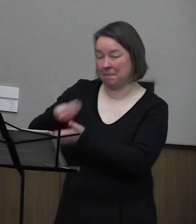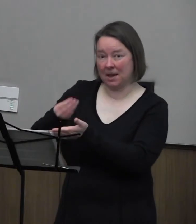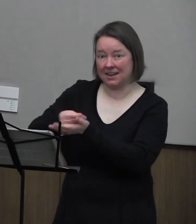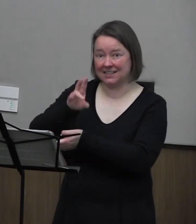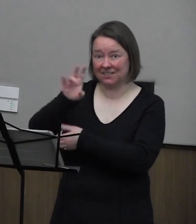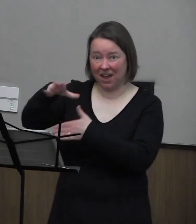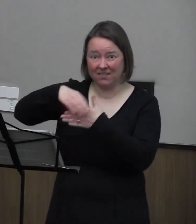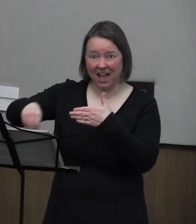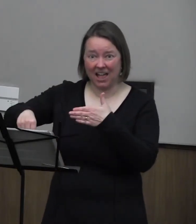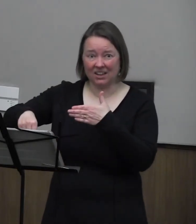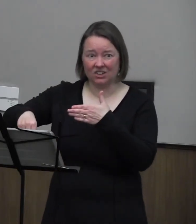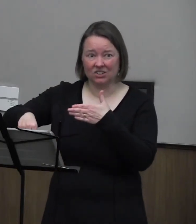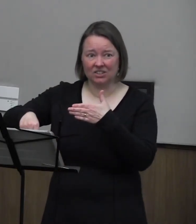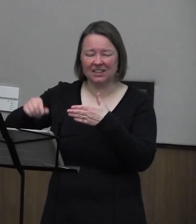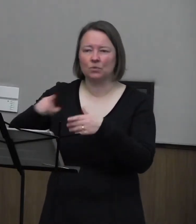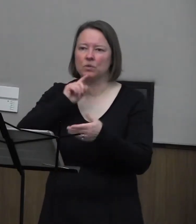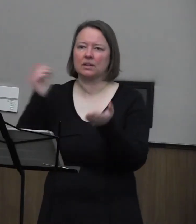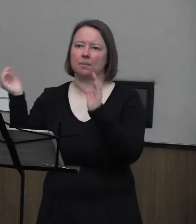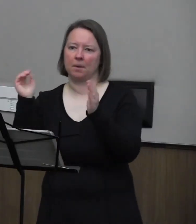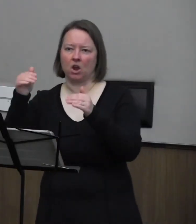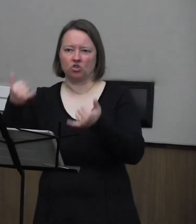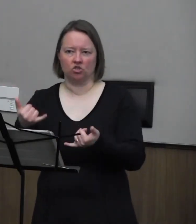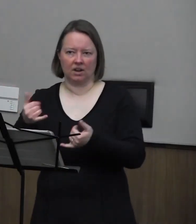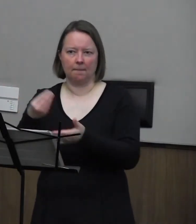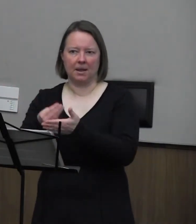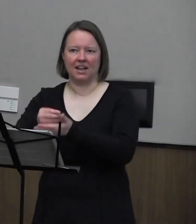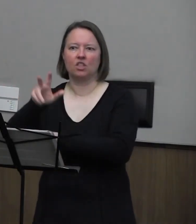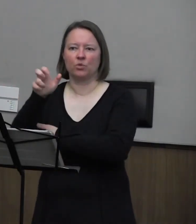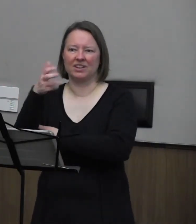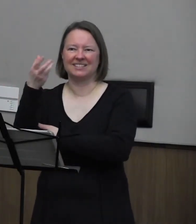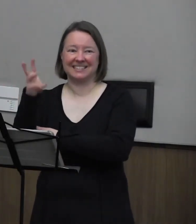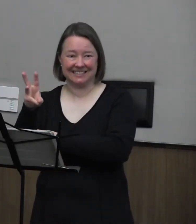That is $316 in today's money.